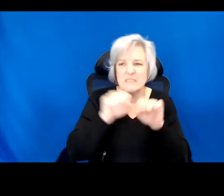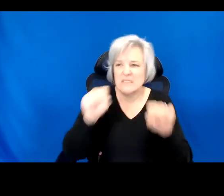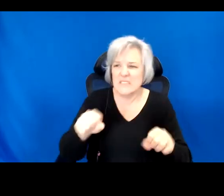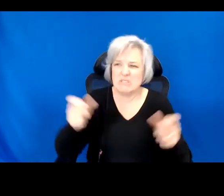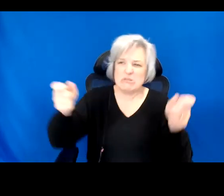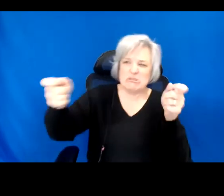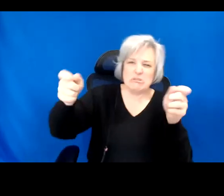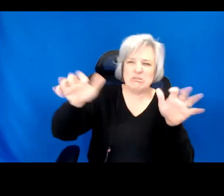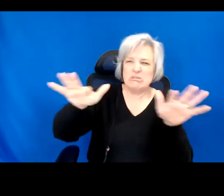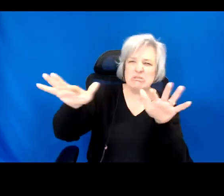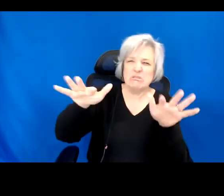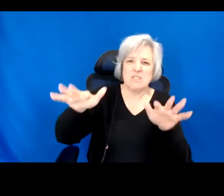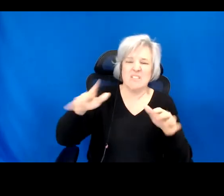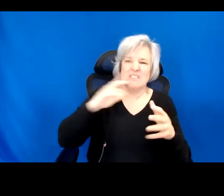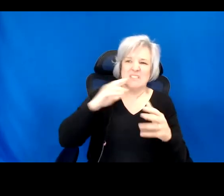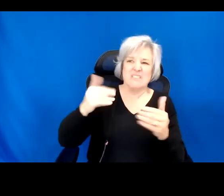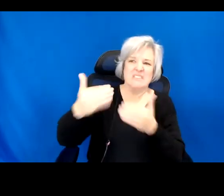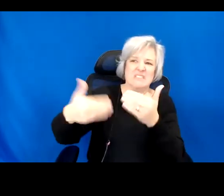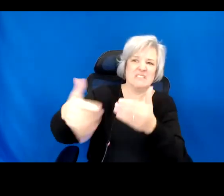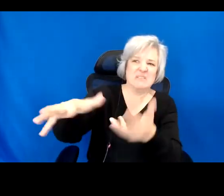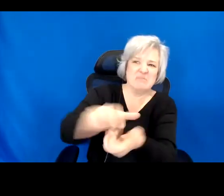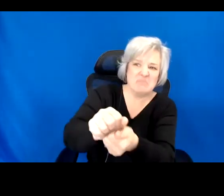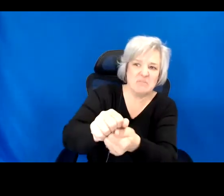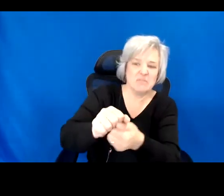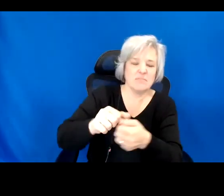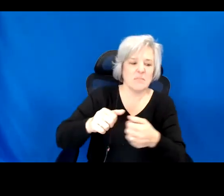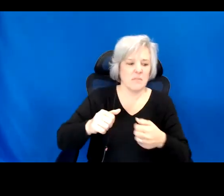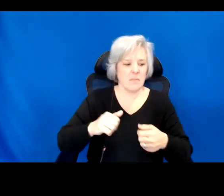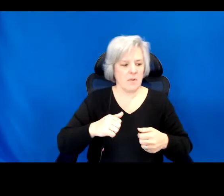destruction. What will ultimately make our bodies gather